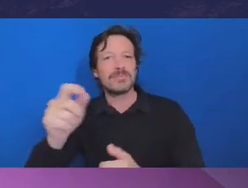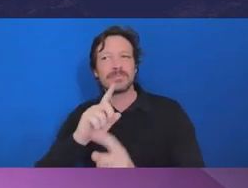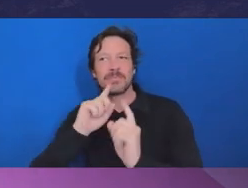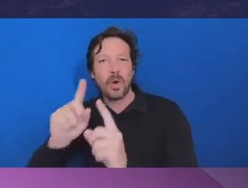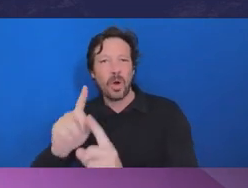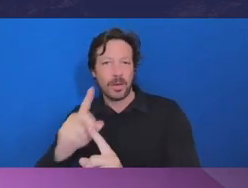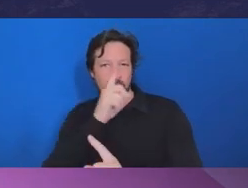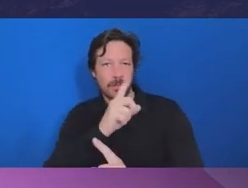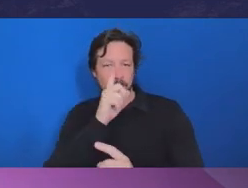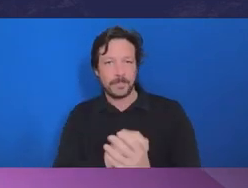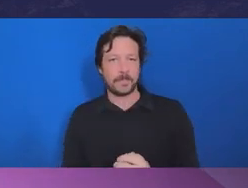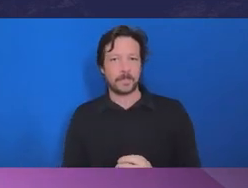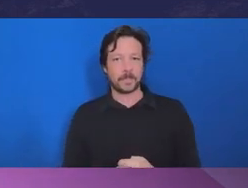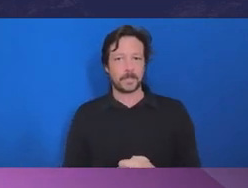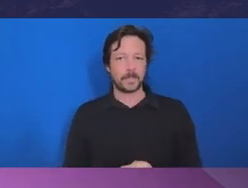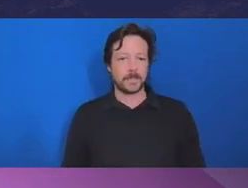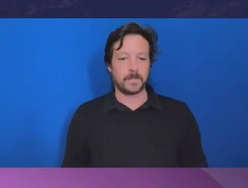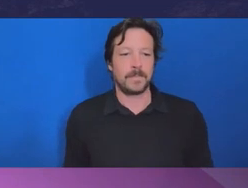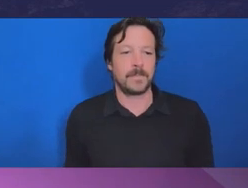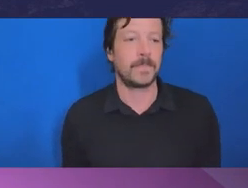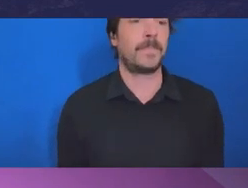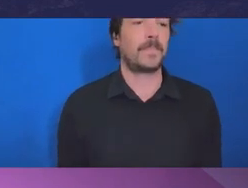And it's always put to me and one of the examples that’s quite often